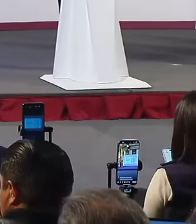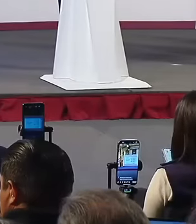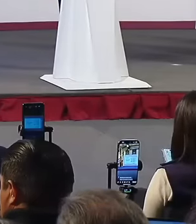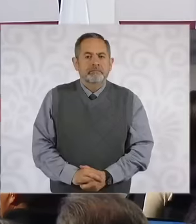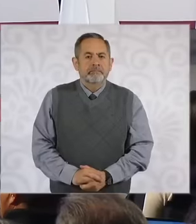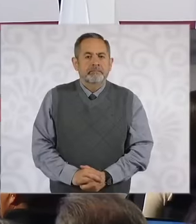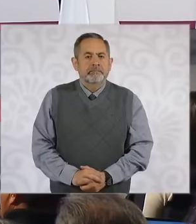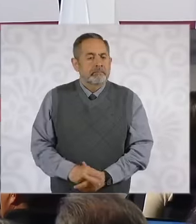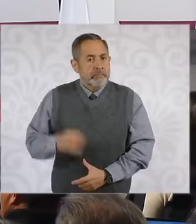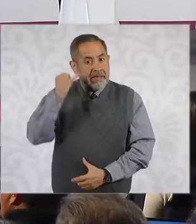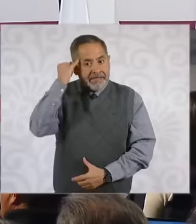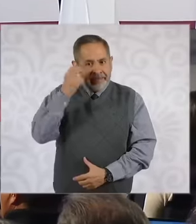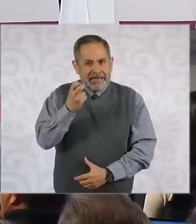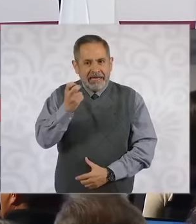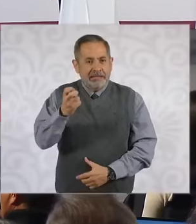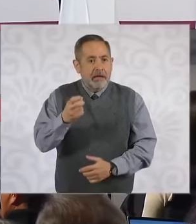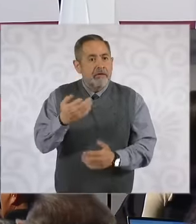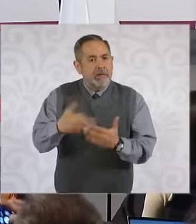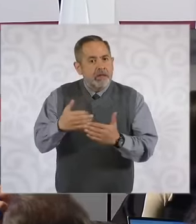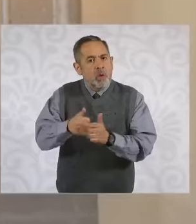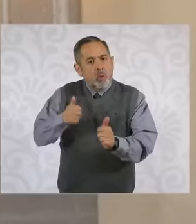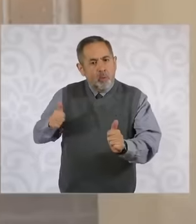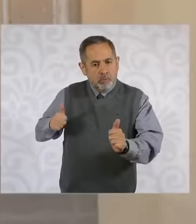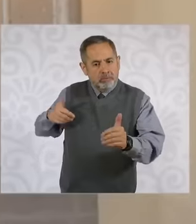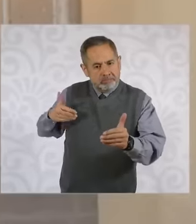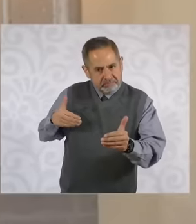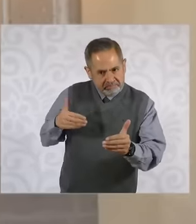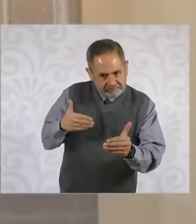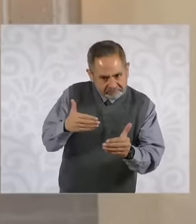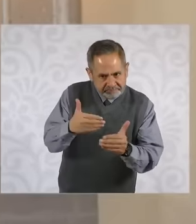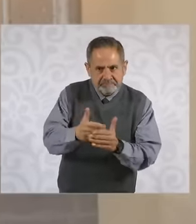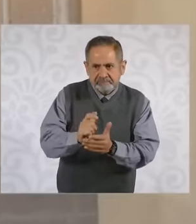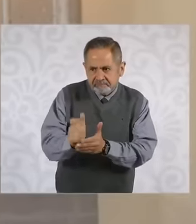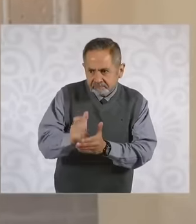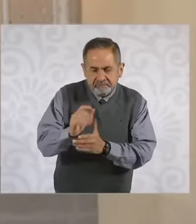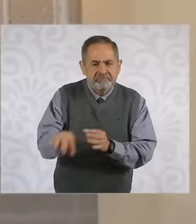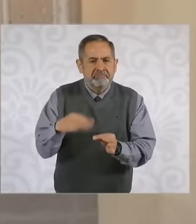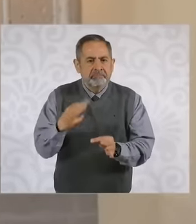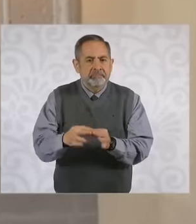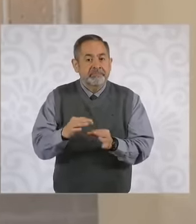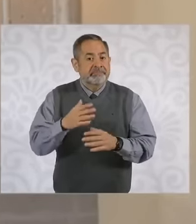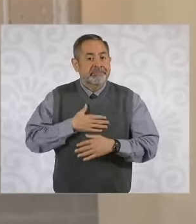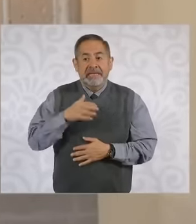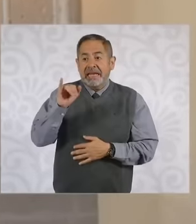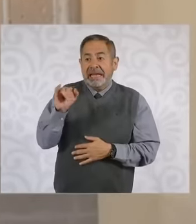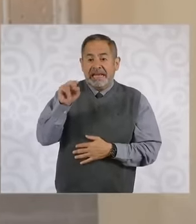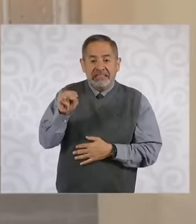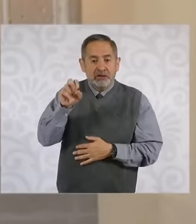also reduce this lag, but above all in terms of the work that the insus has done, it is eh, they are the